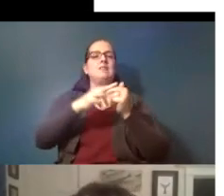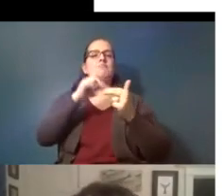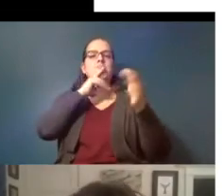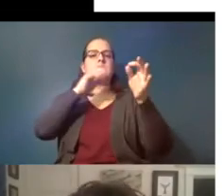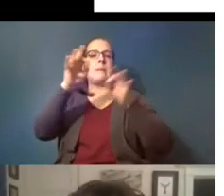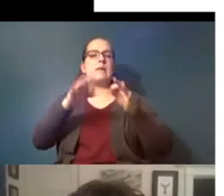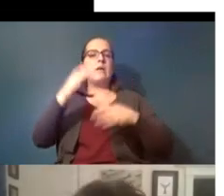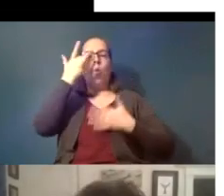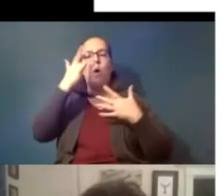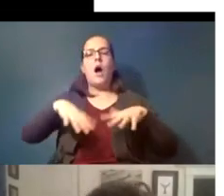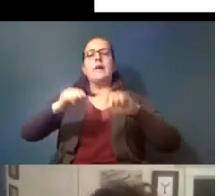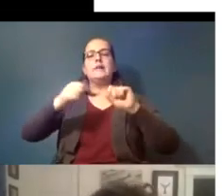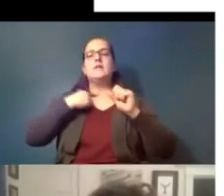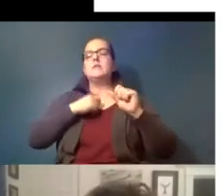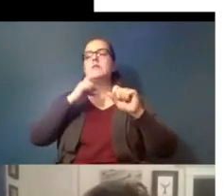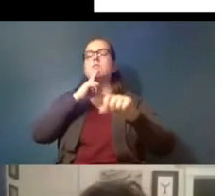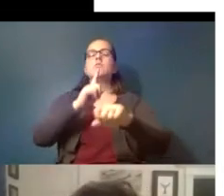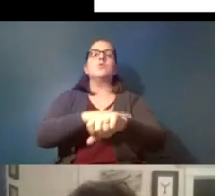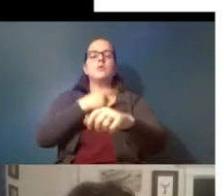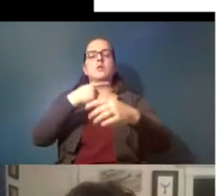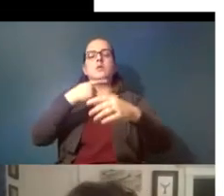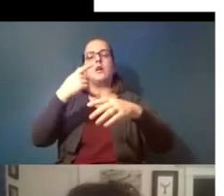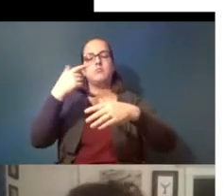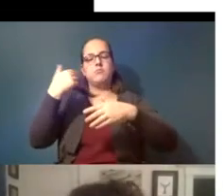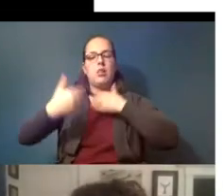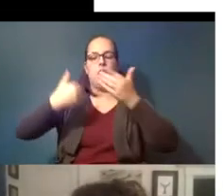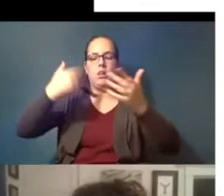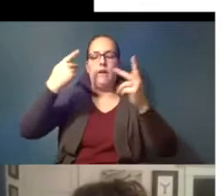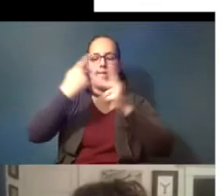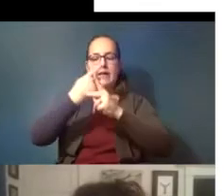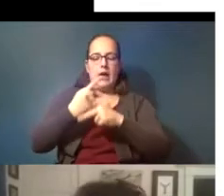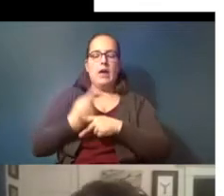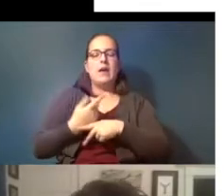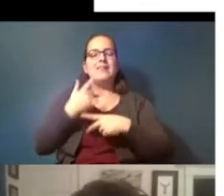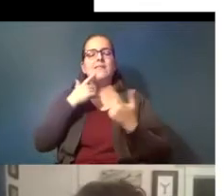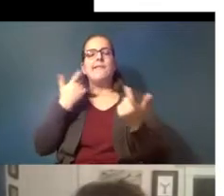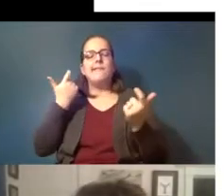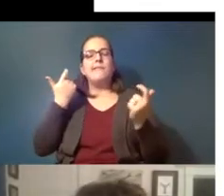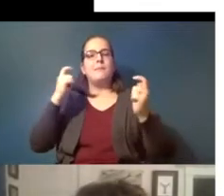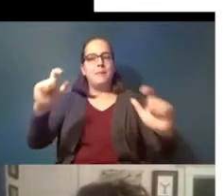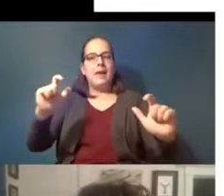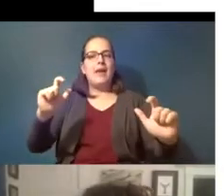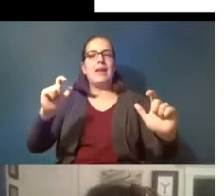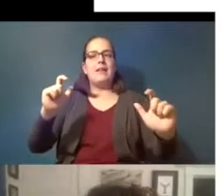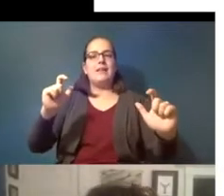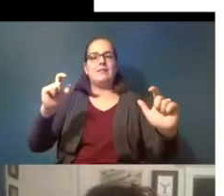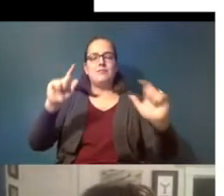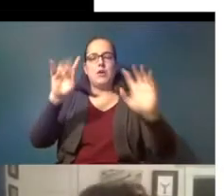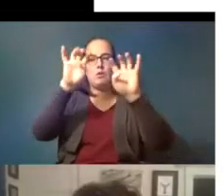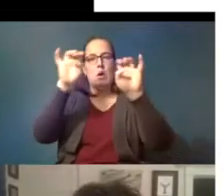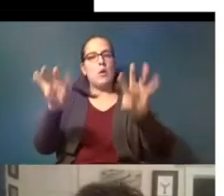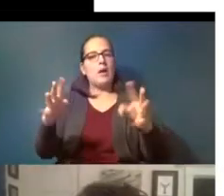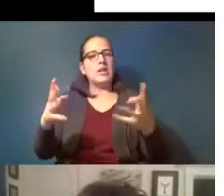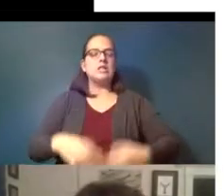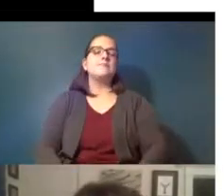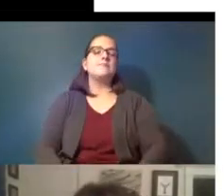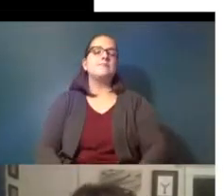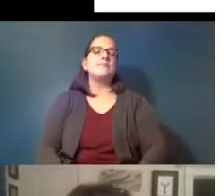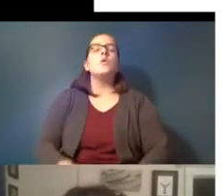taking us so long to to figure all this out it's a big it's it's a it's a big question so something